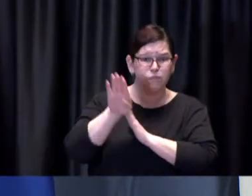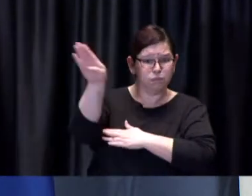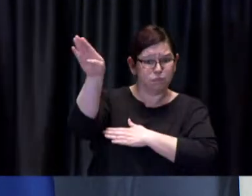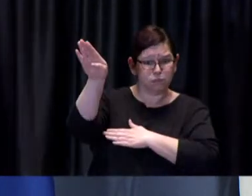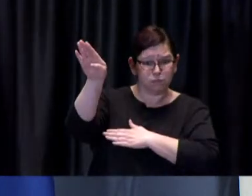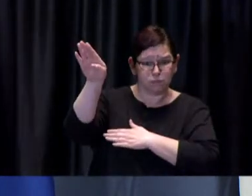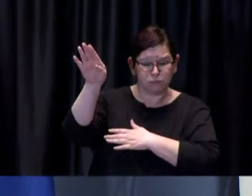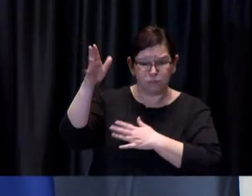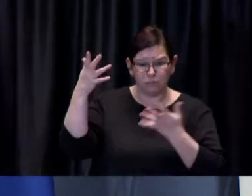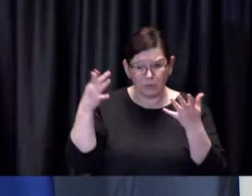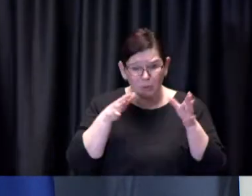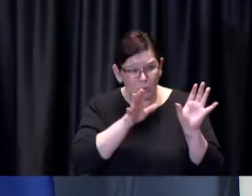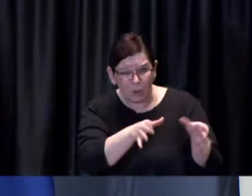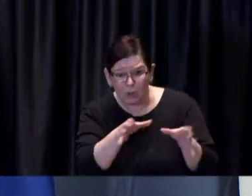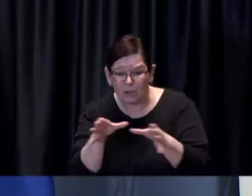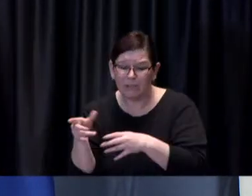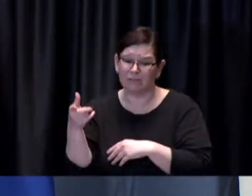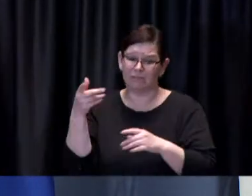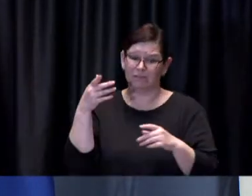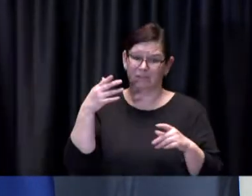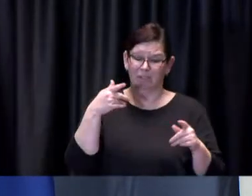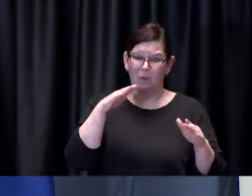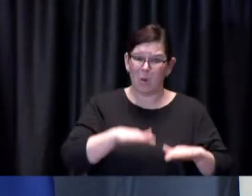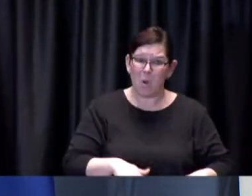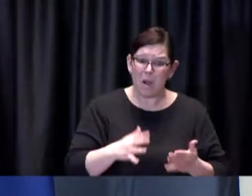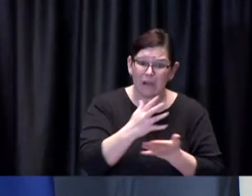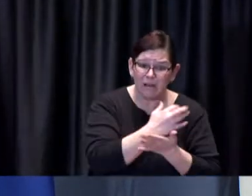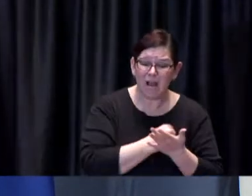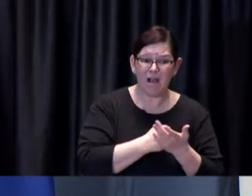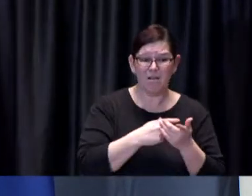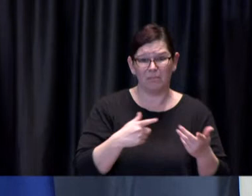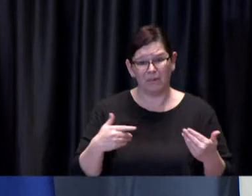people that are older that are coming down with this now and the variants are of course much more